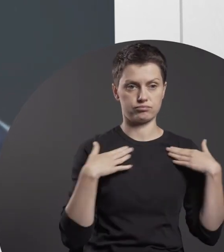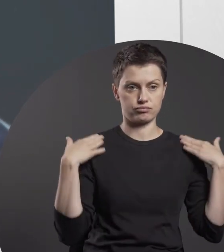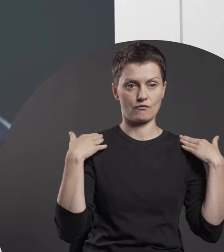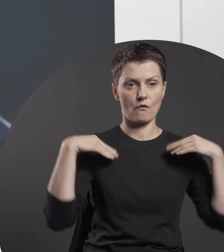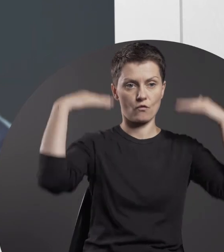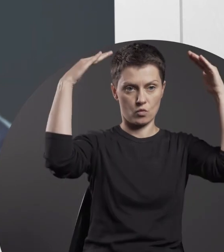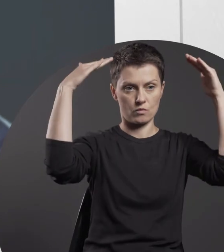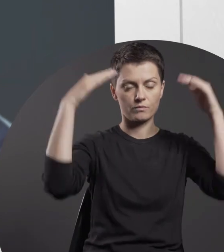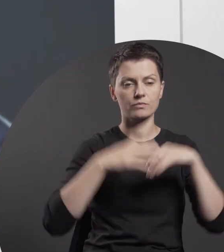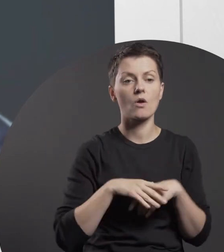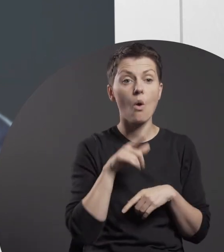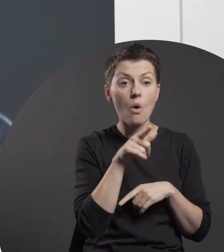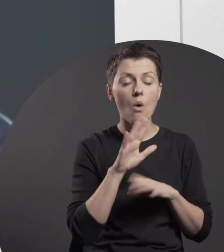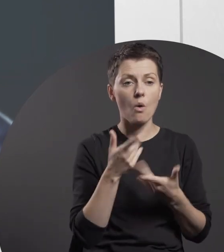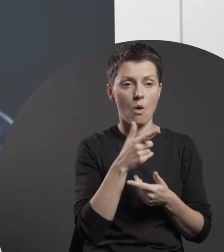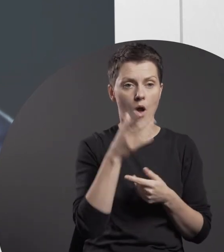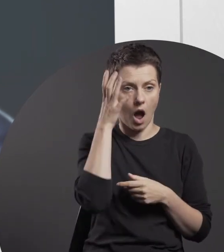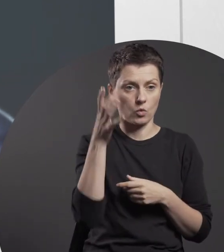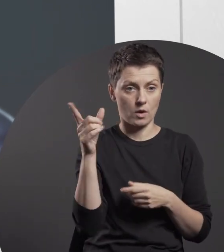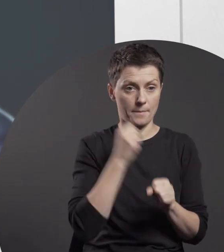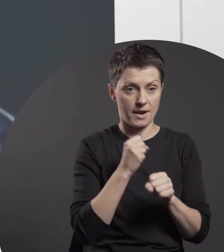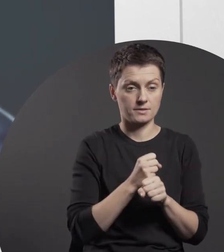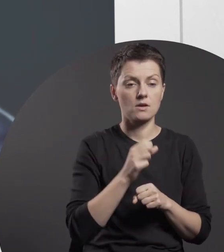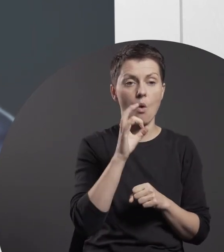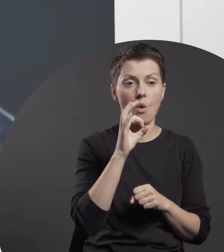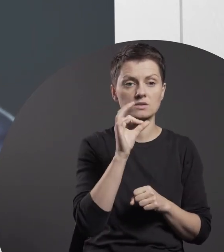He is Oskar Dawicki, the author of the video art.